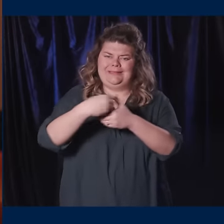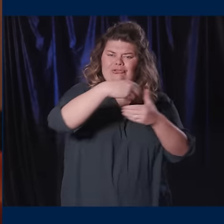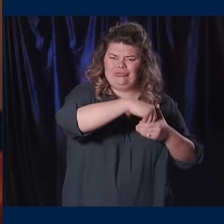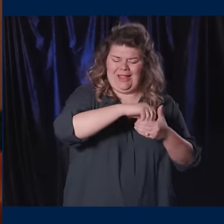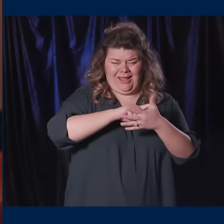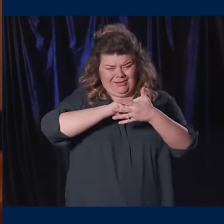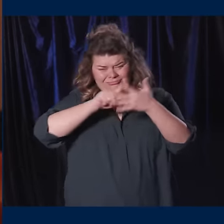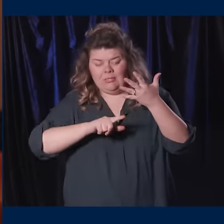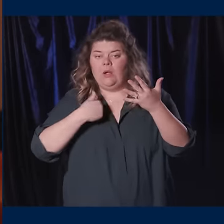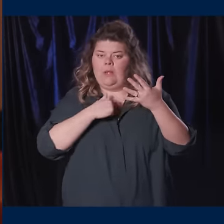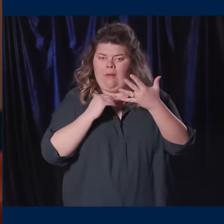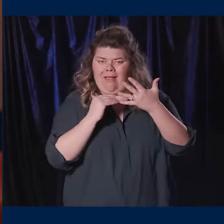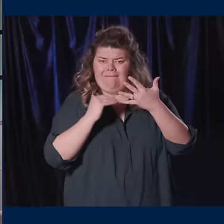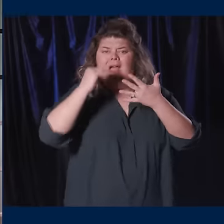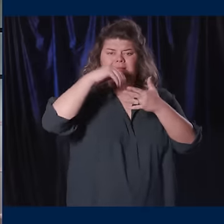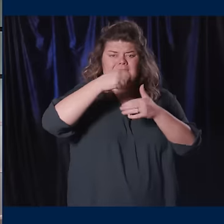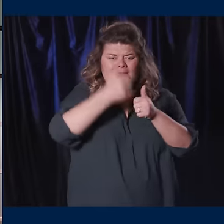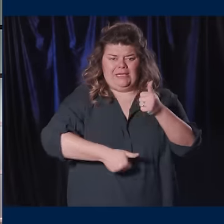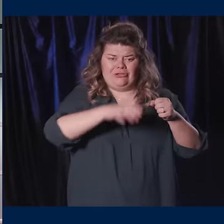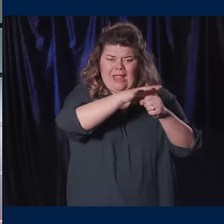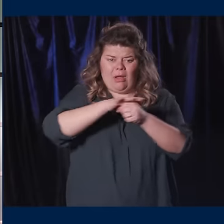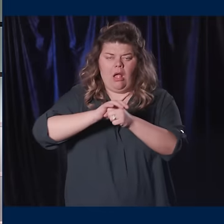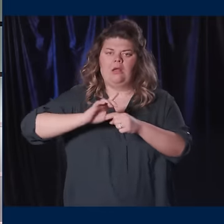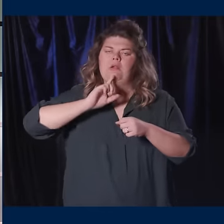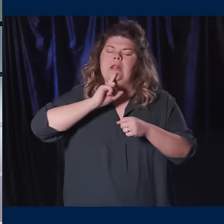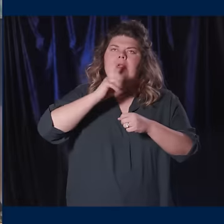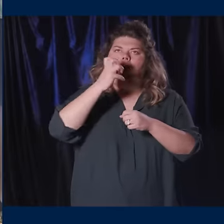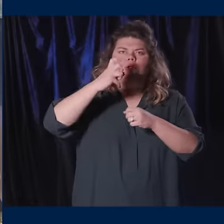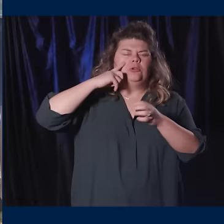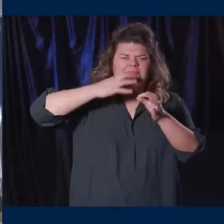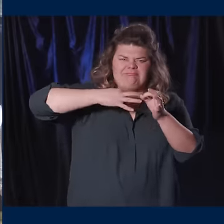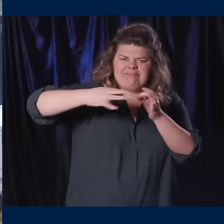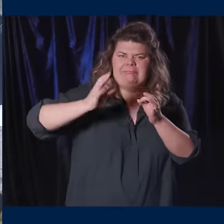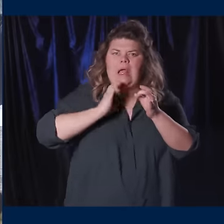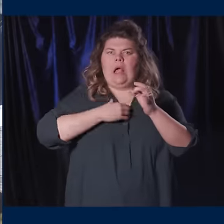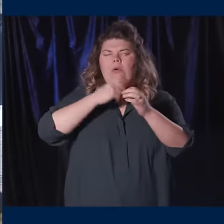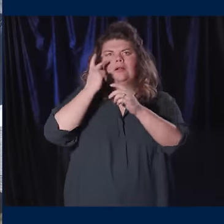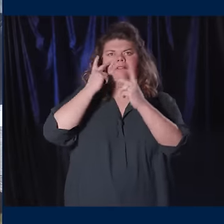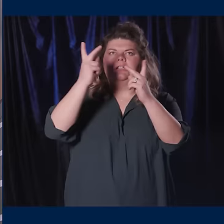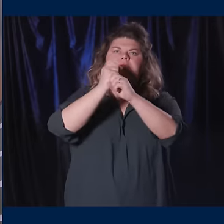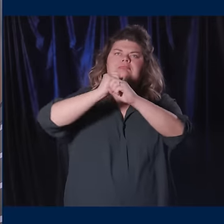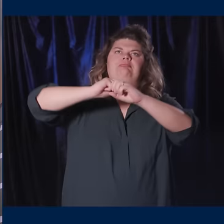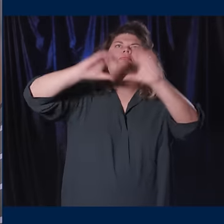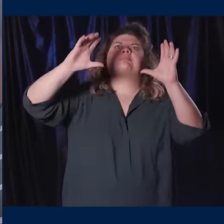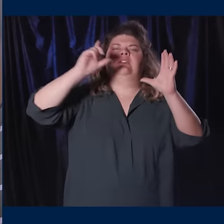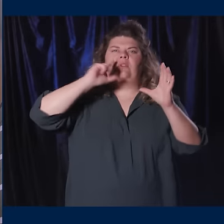As we advance in these areas, and to truly realize our vision as the defining public university, we will make